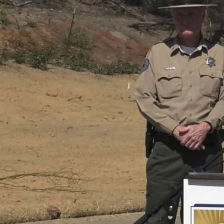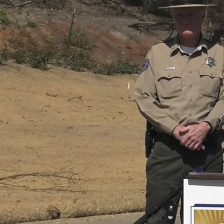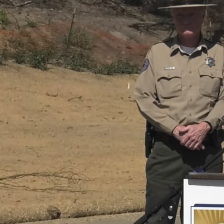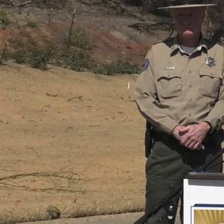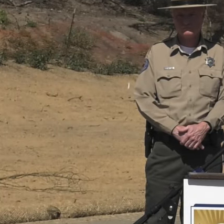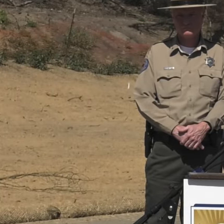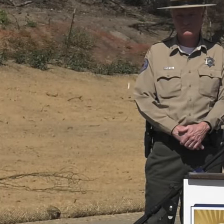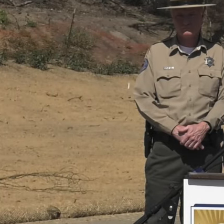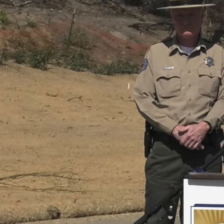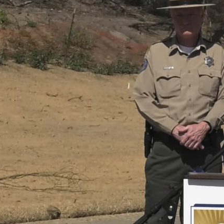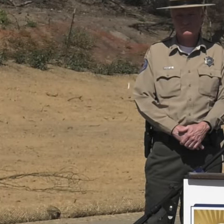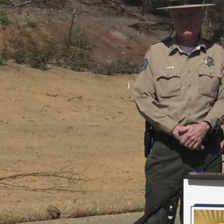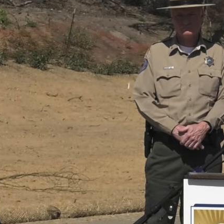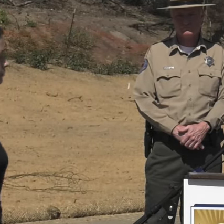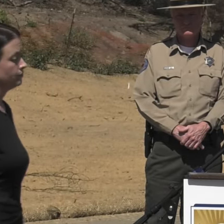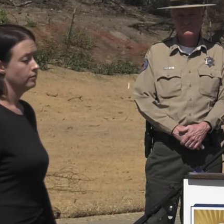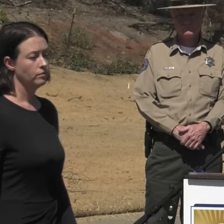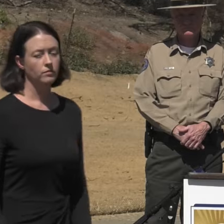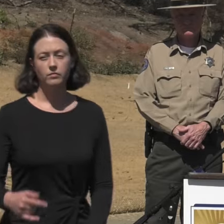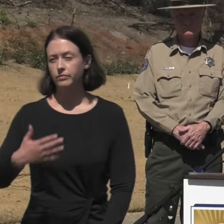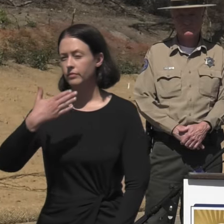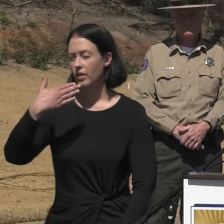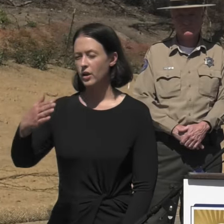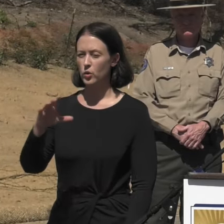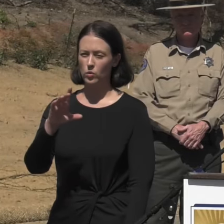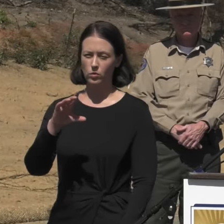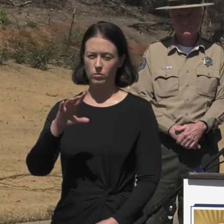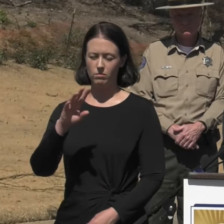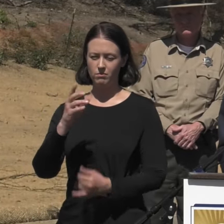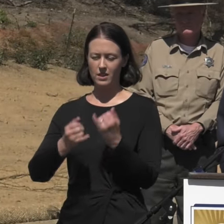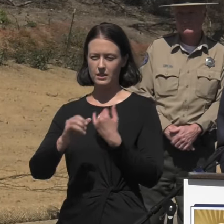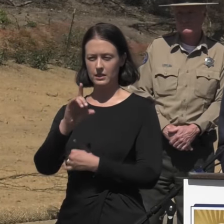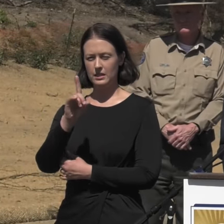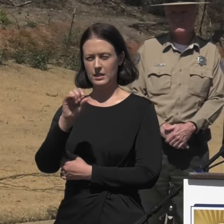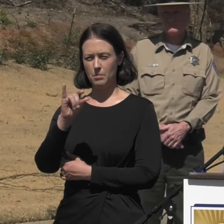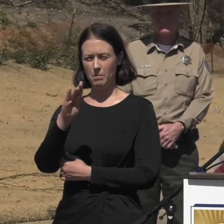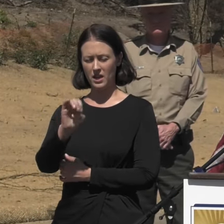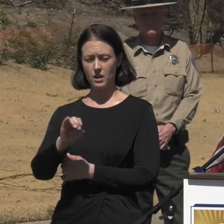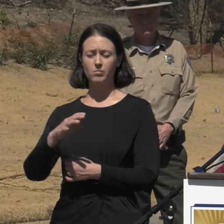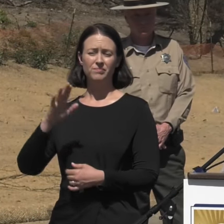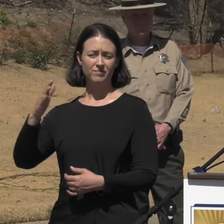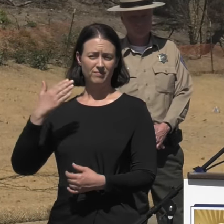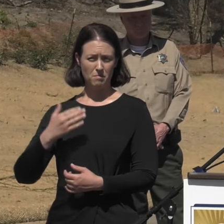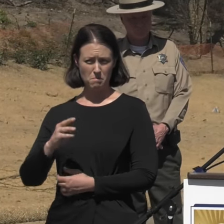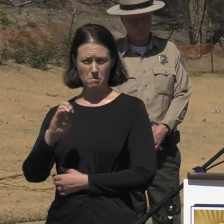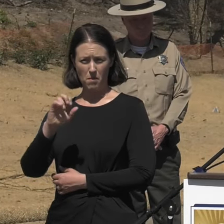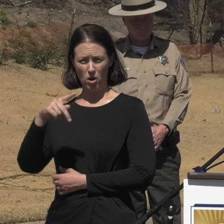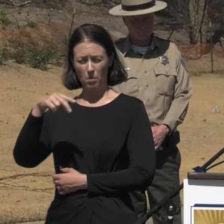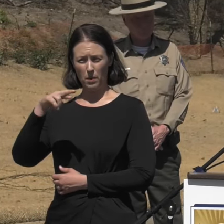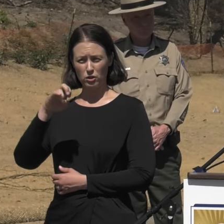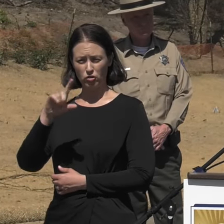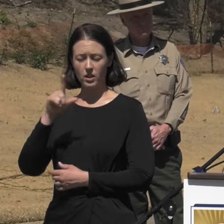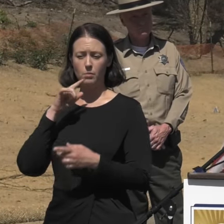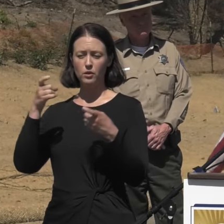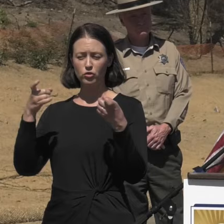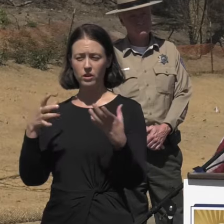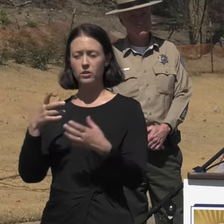Thank you Deputy Director de Bie, appreciate it. As stated, my name is Mark Pestrella. I'm the Director of Public Works for Los Angeles County.